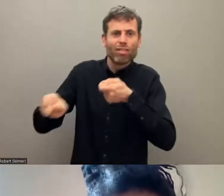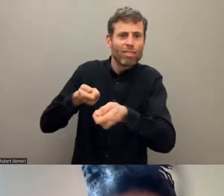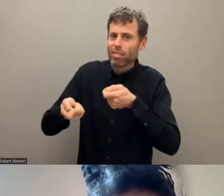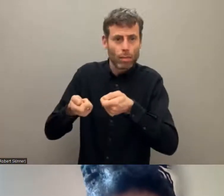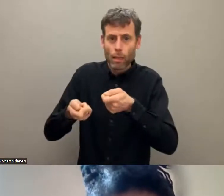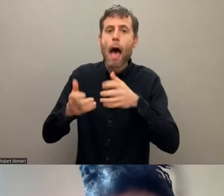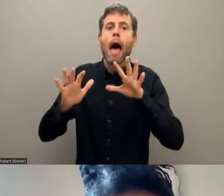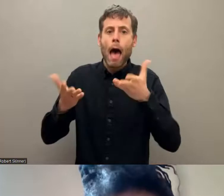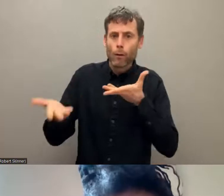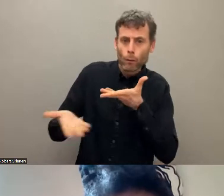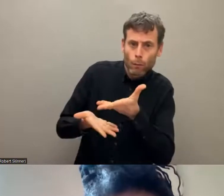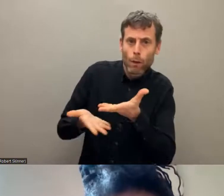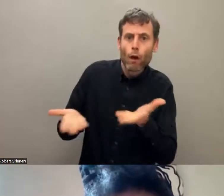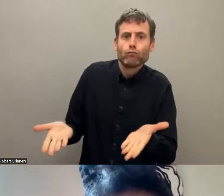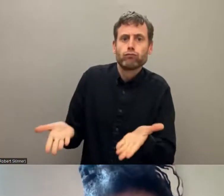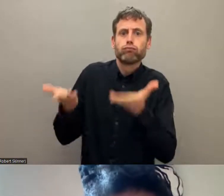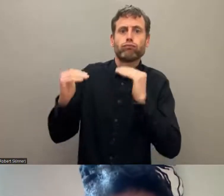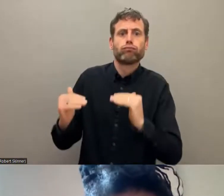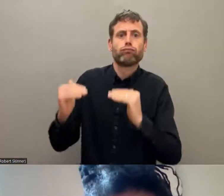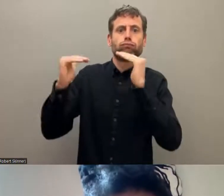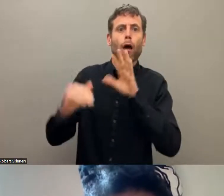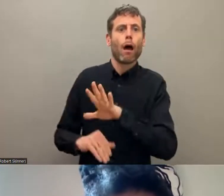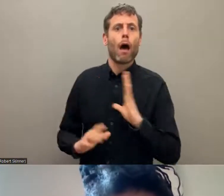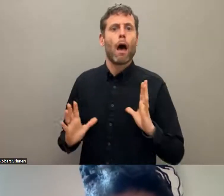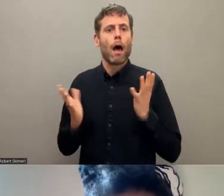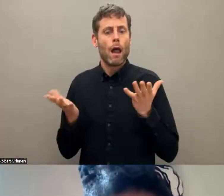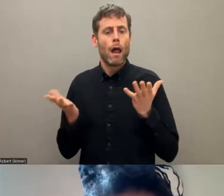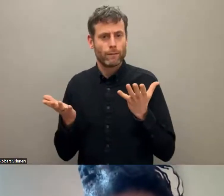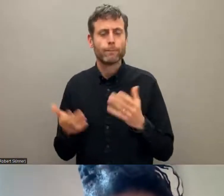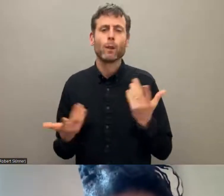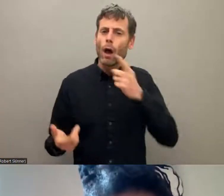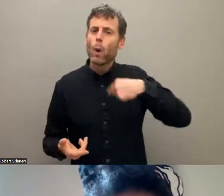also, especially in these processes of talking about